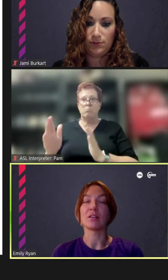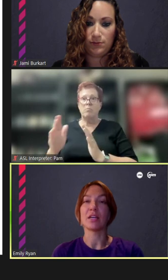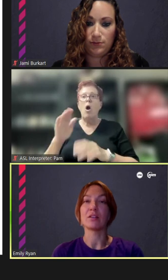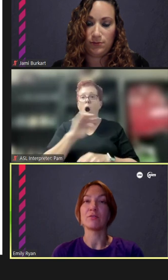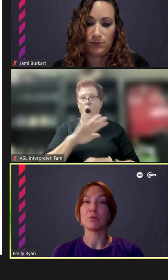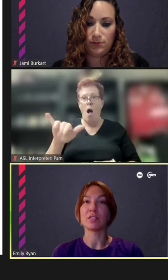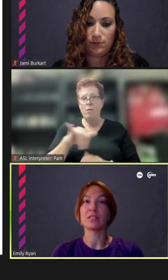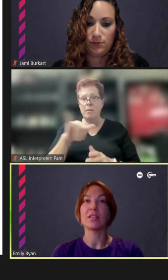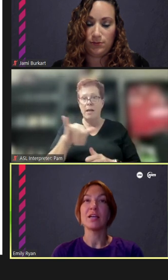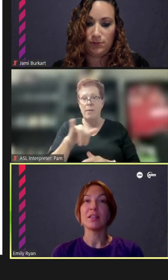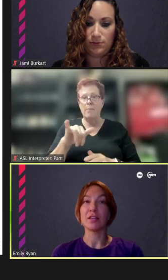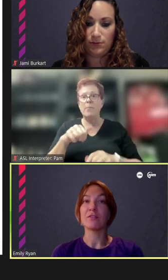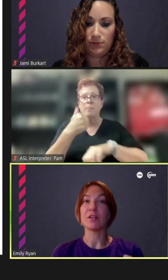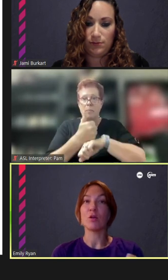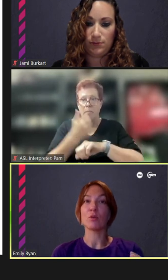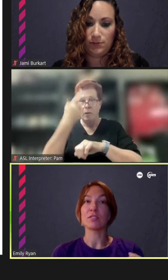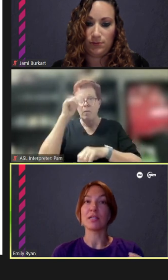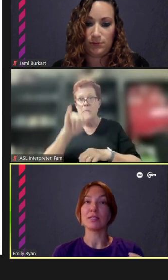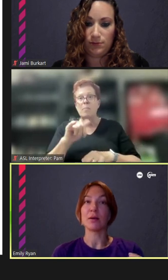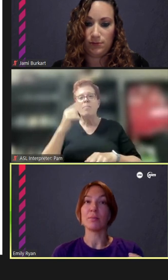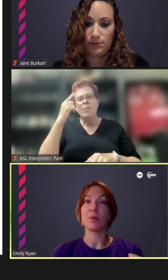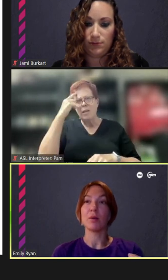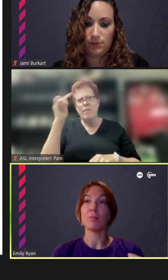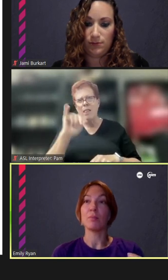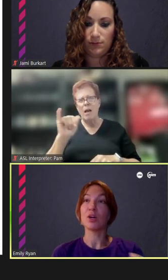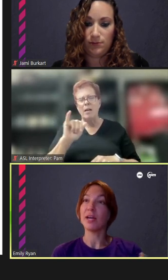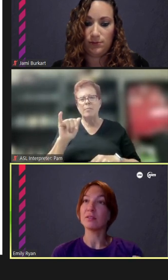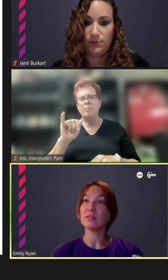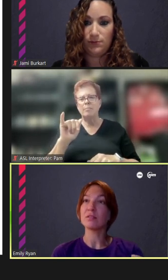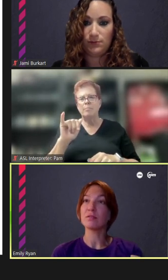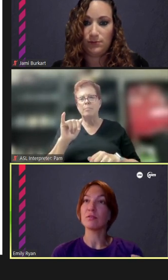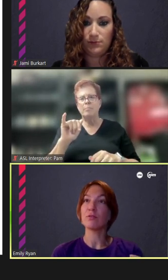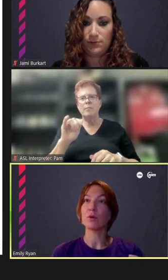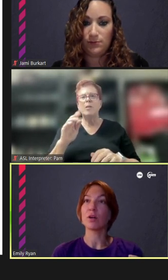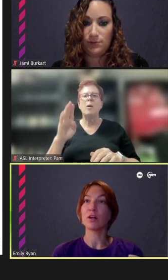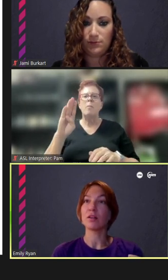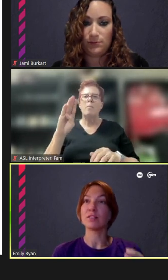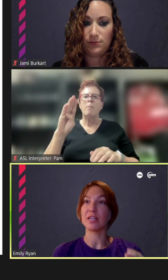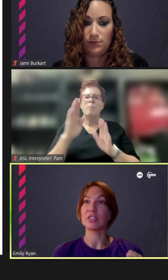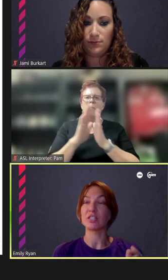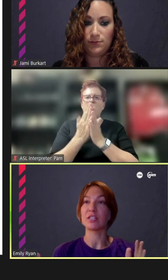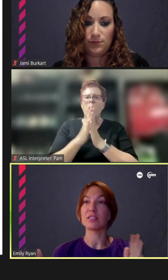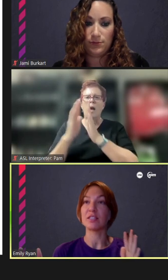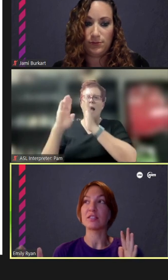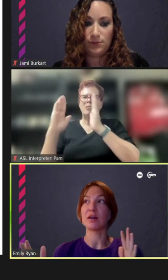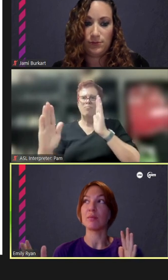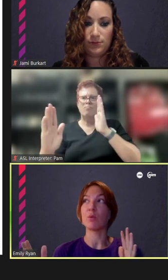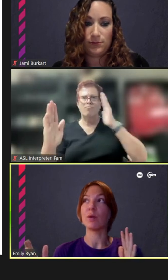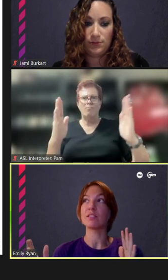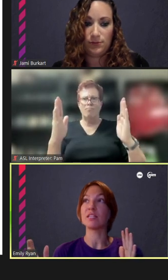allocated for this. Think of it almost as bookends for the station. It's a way